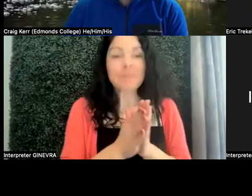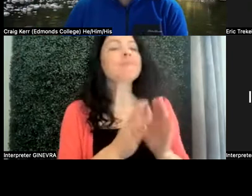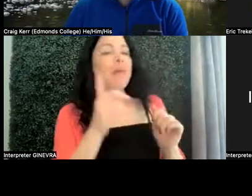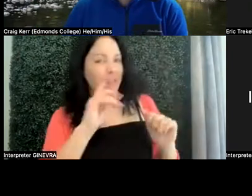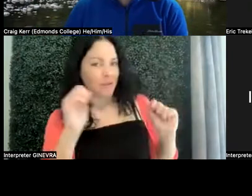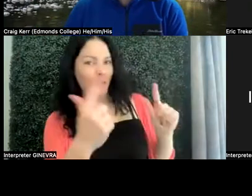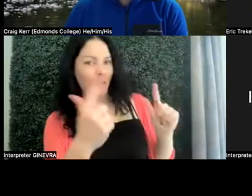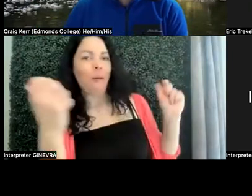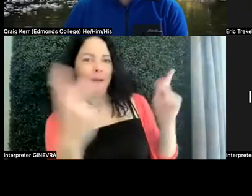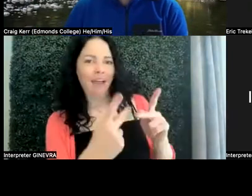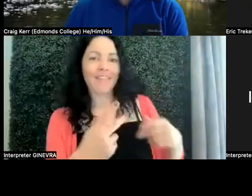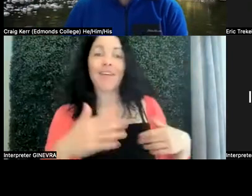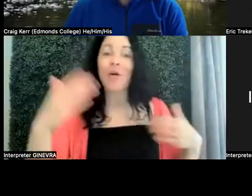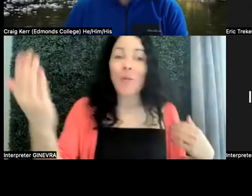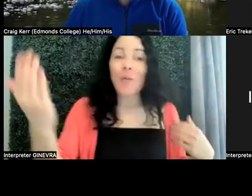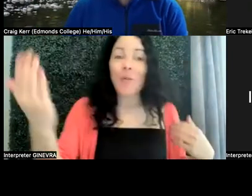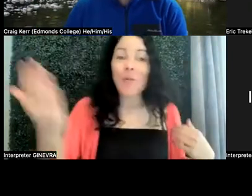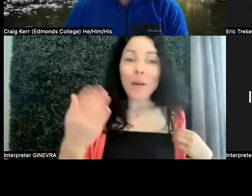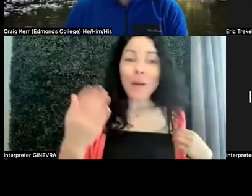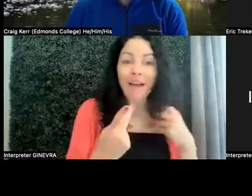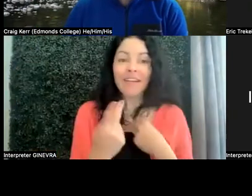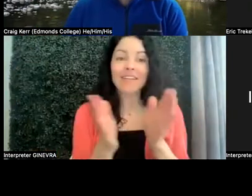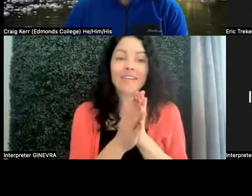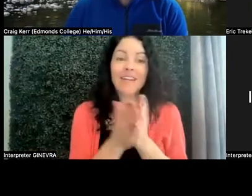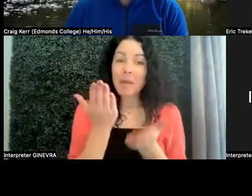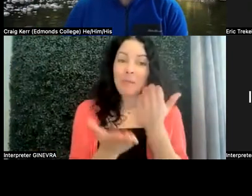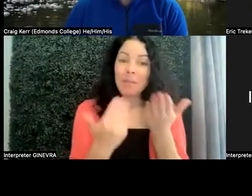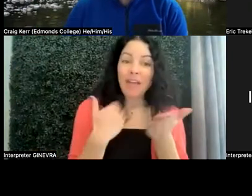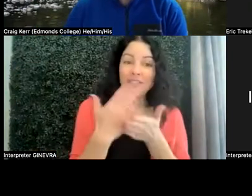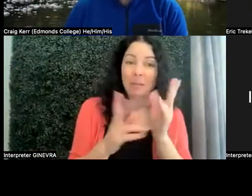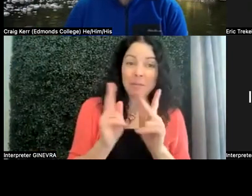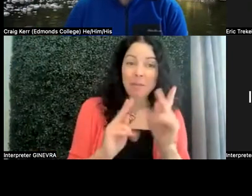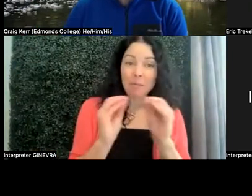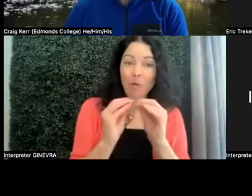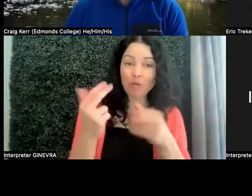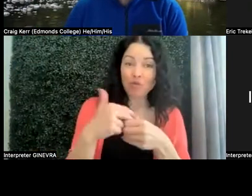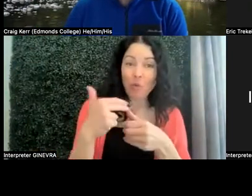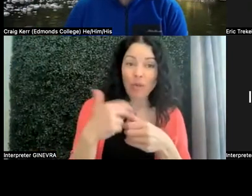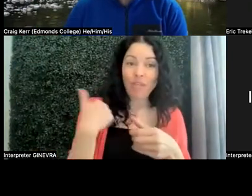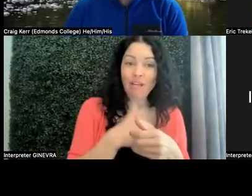Welcome back. We may have some folks to join us. I know that a lot of folks communicated